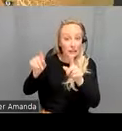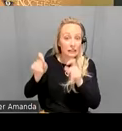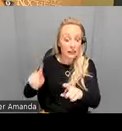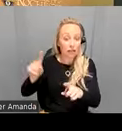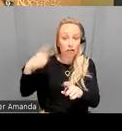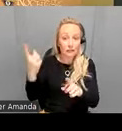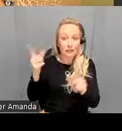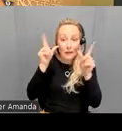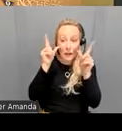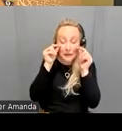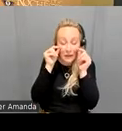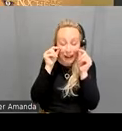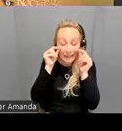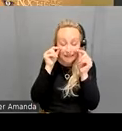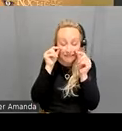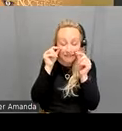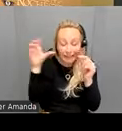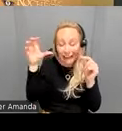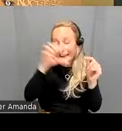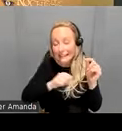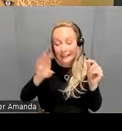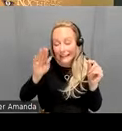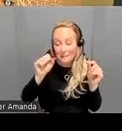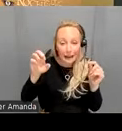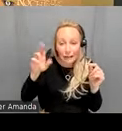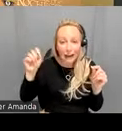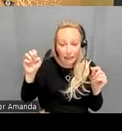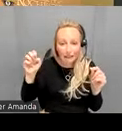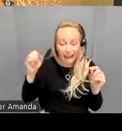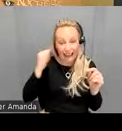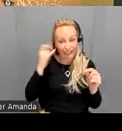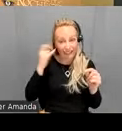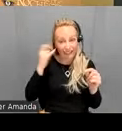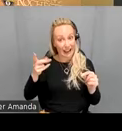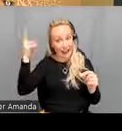eyes and guessing the base rate um and when the base rate is either very high or very low that's